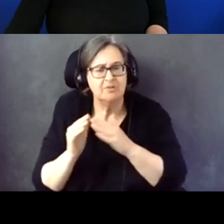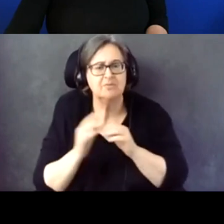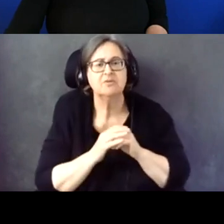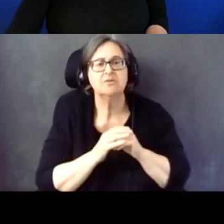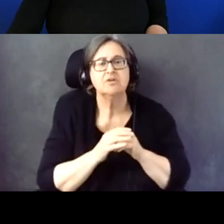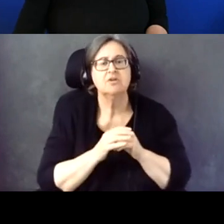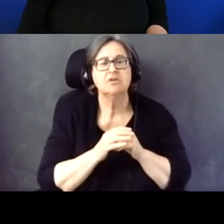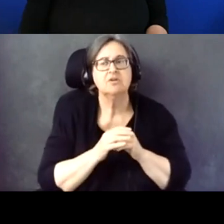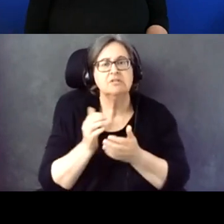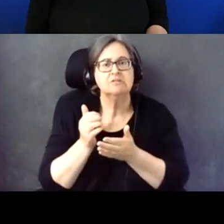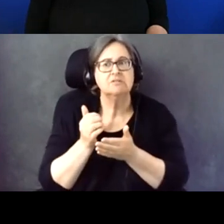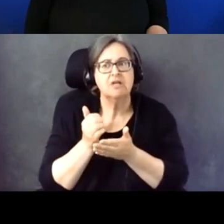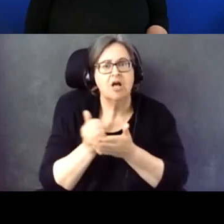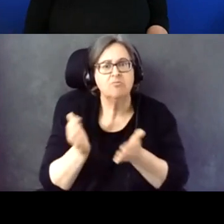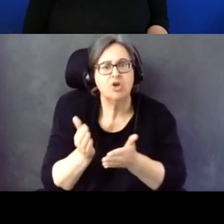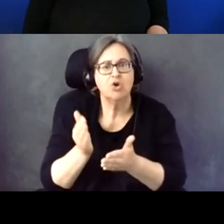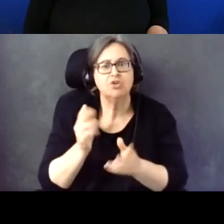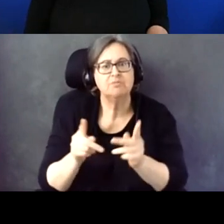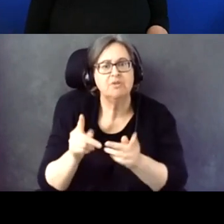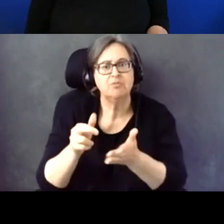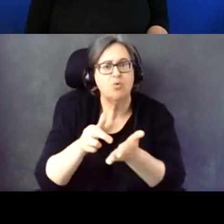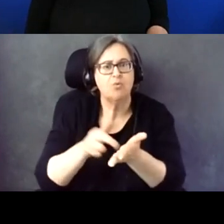people to vote. Becoming a poll-worker.